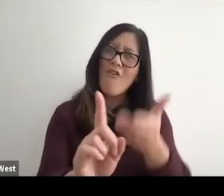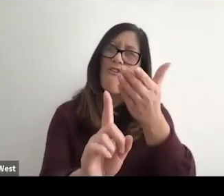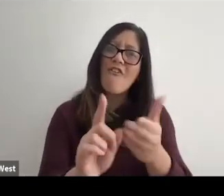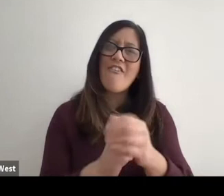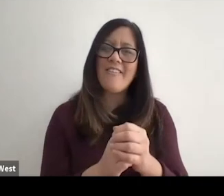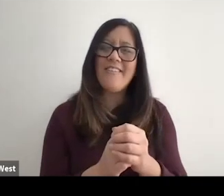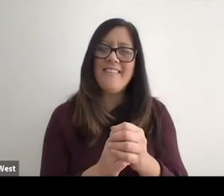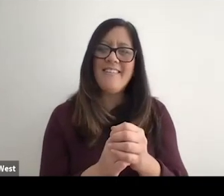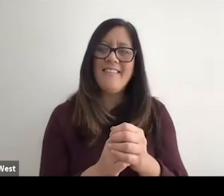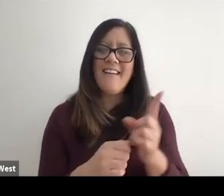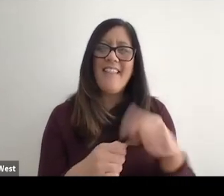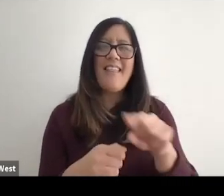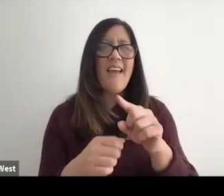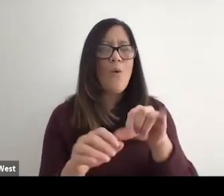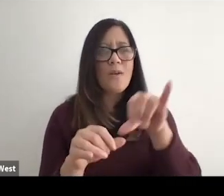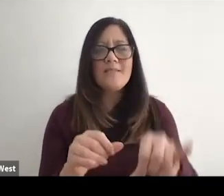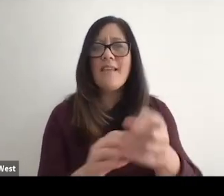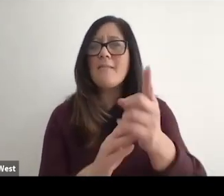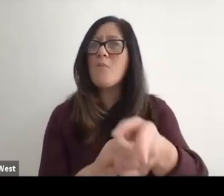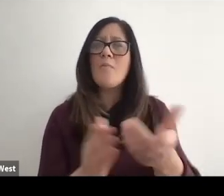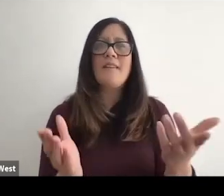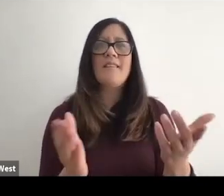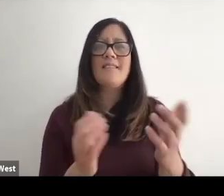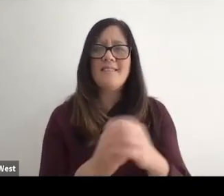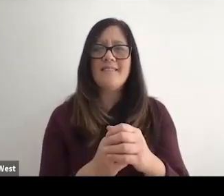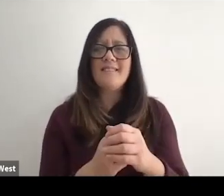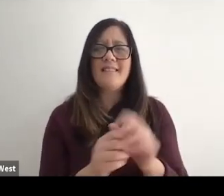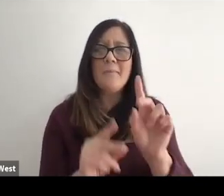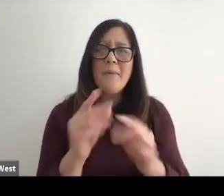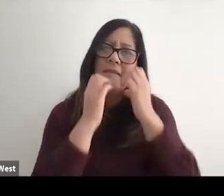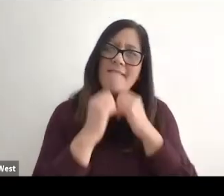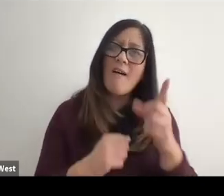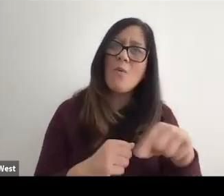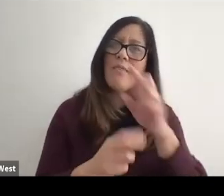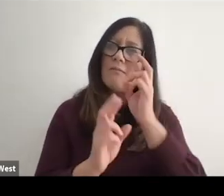they want to be in the moments they want to be valued and respected for who they are.